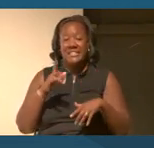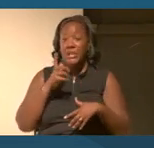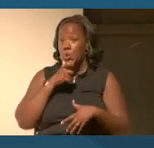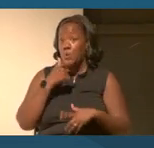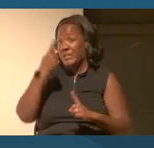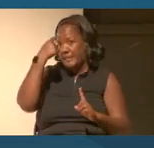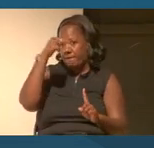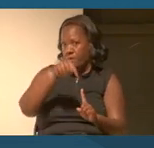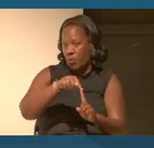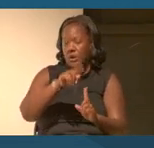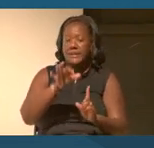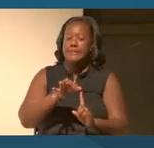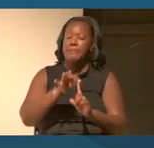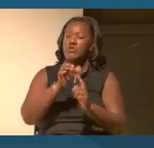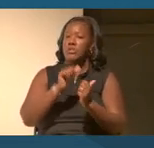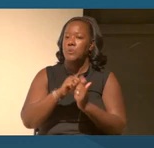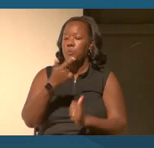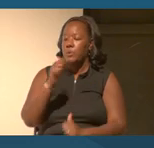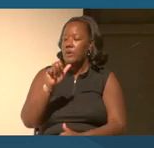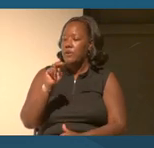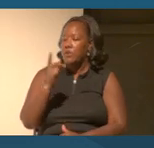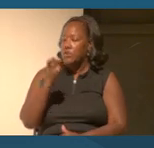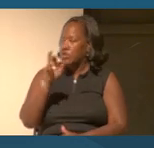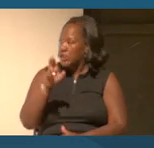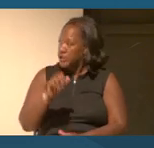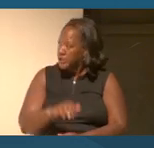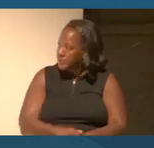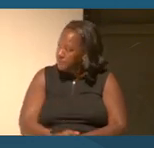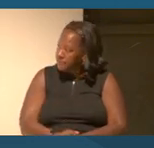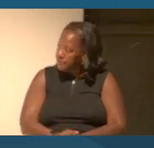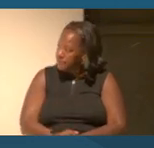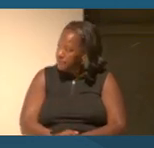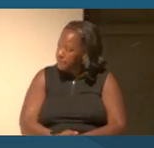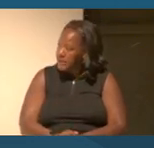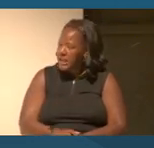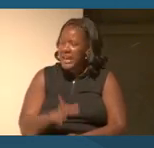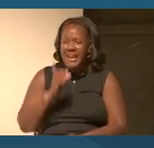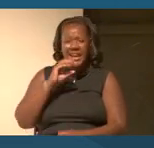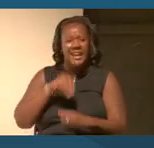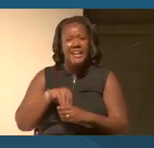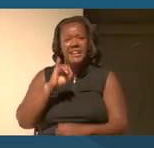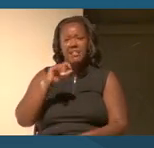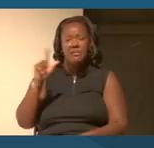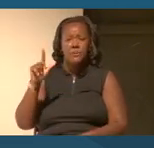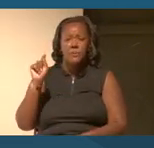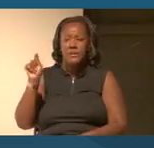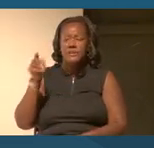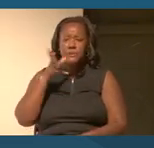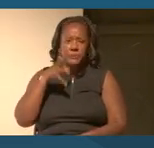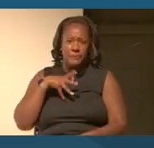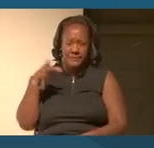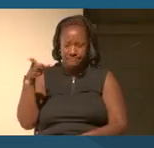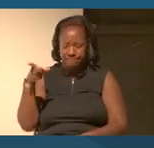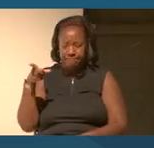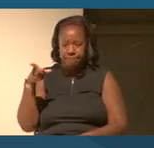So the first woman to get a law degree in Illinois was Myra Bradwell. And she wished one thing, to practice law.